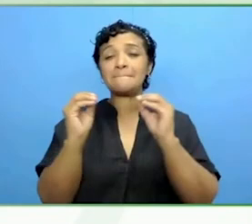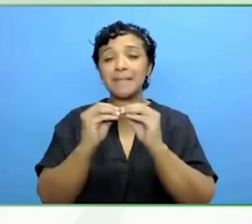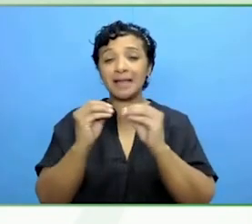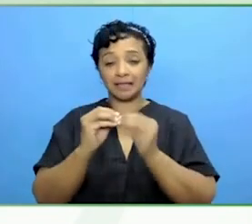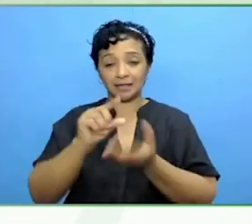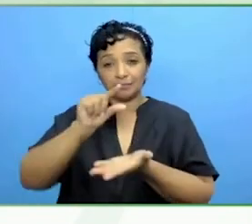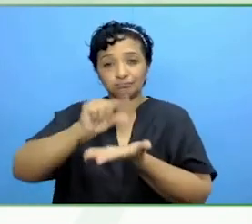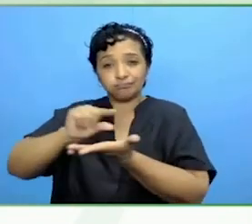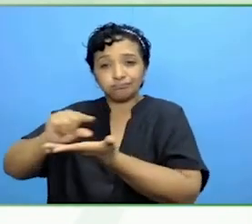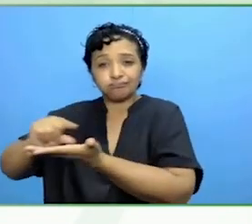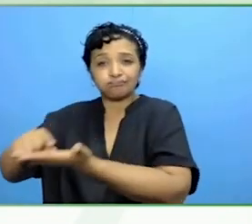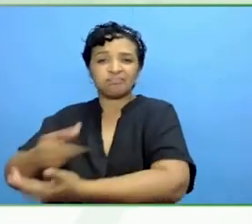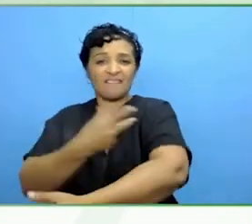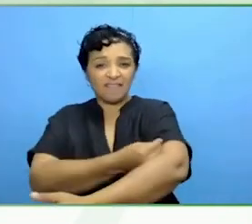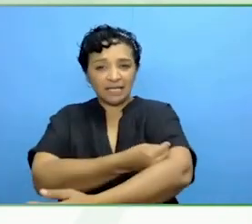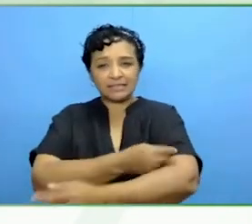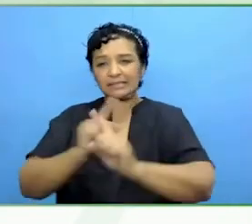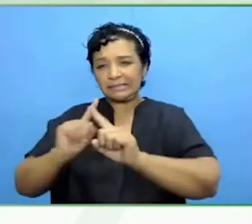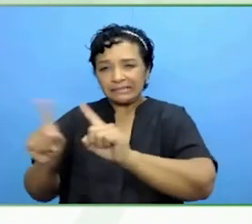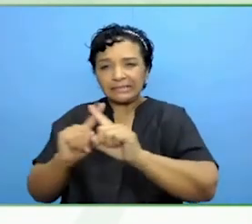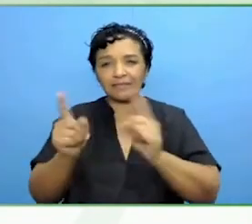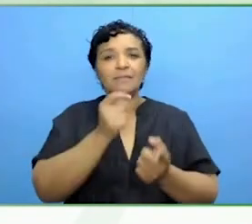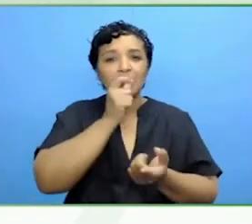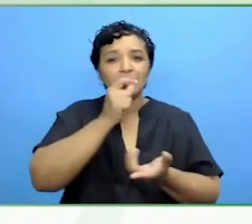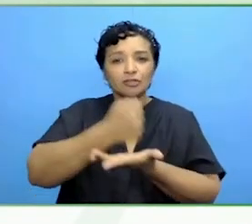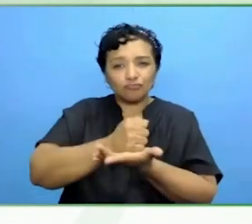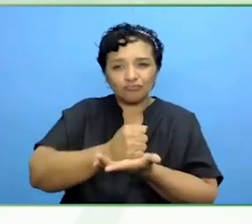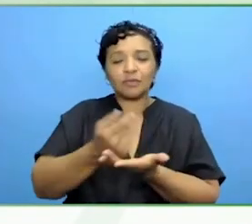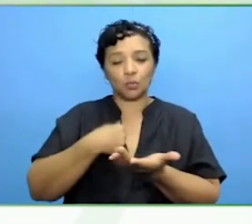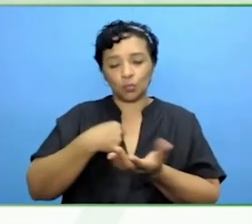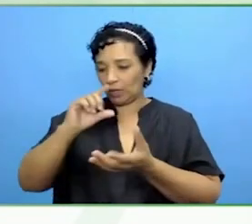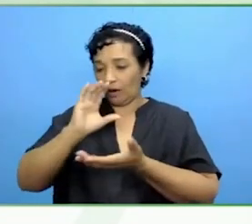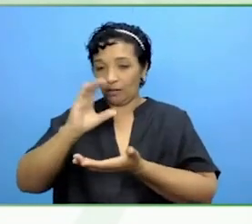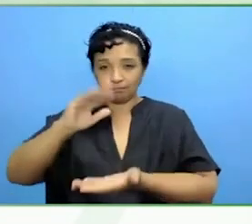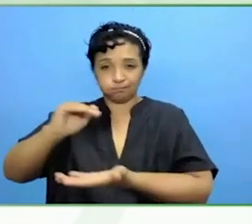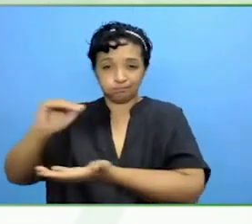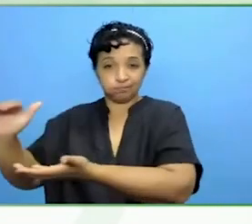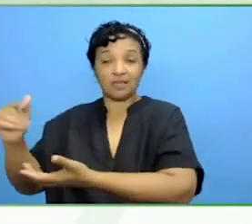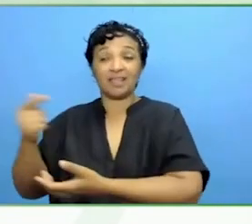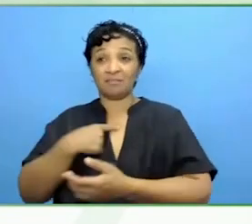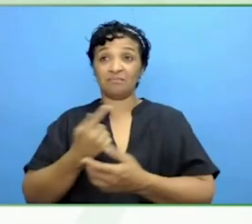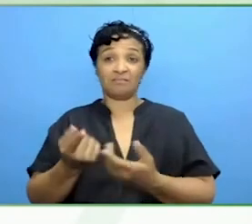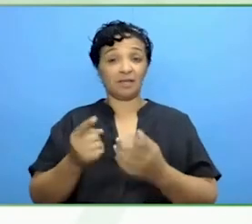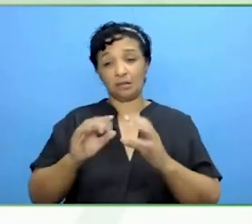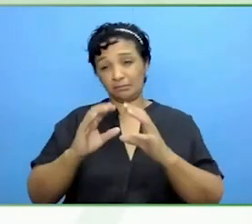It is more than enough or have the world's population, I would say, on a scale.